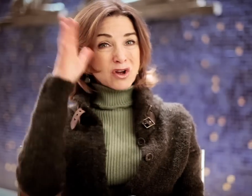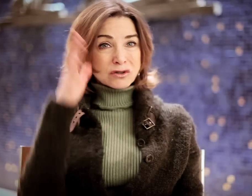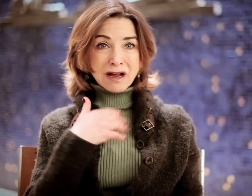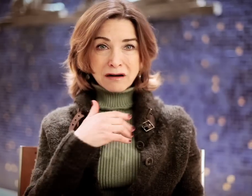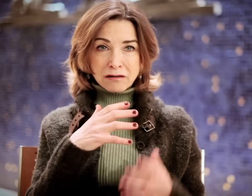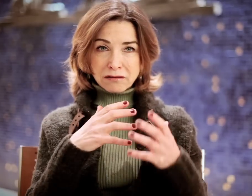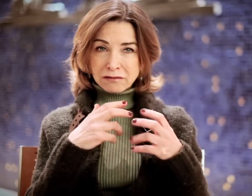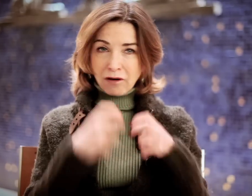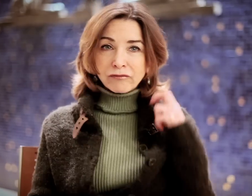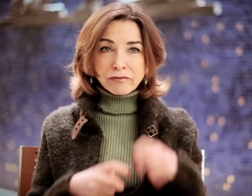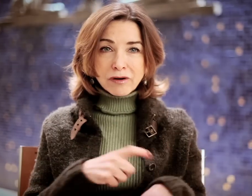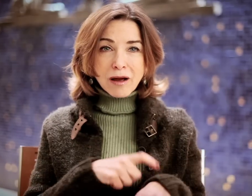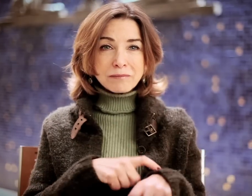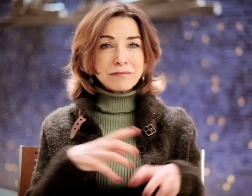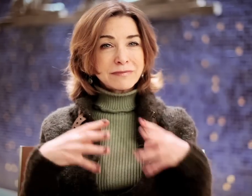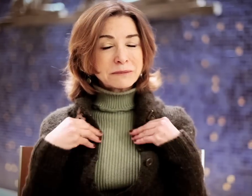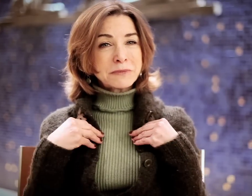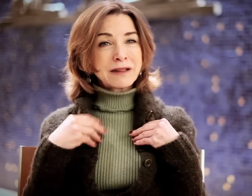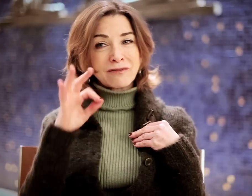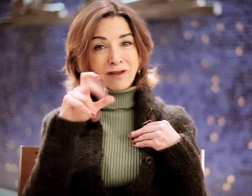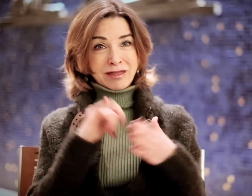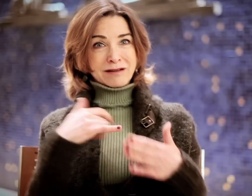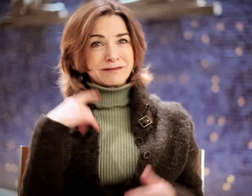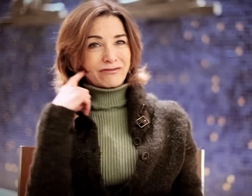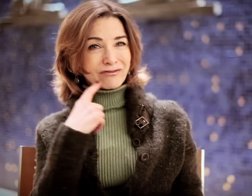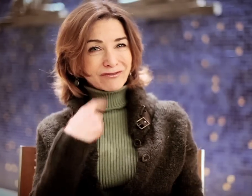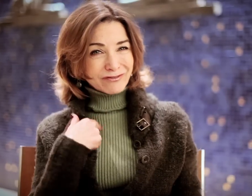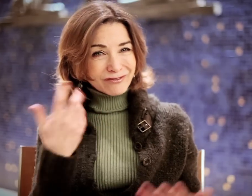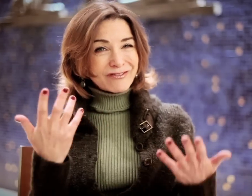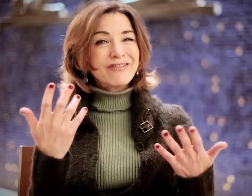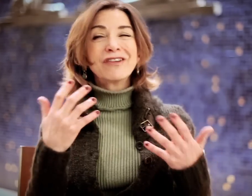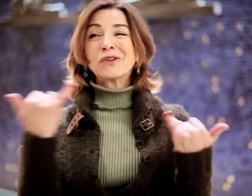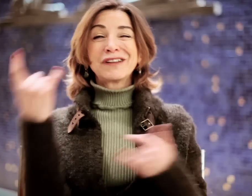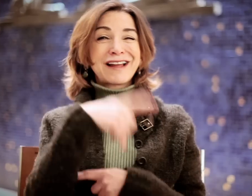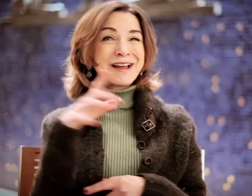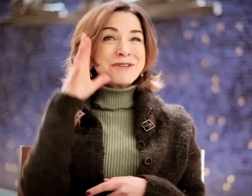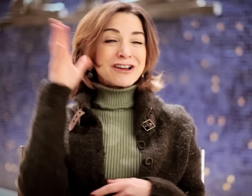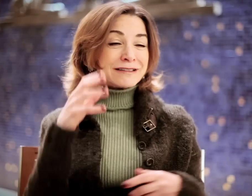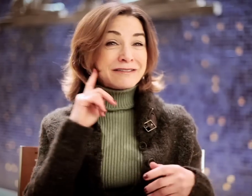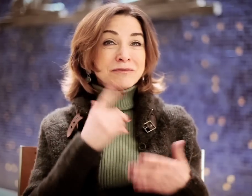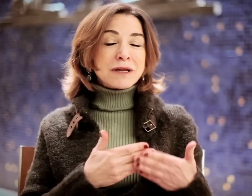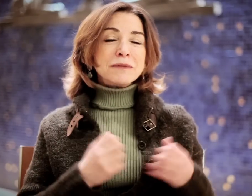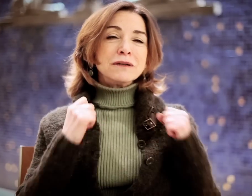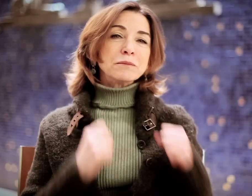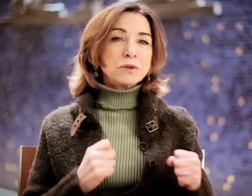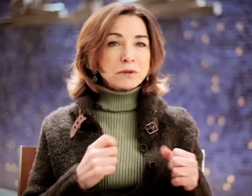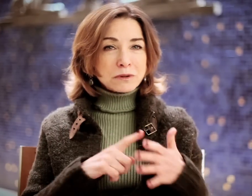My parents had a very tough time accepting the fact that I was deaf. Today, when deaf parents find out they've got a deaf baby, they're thrilled.